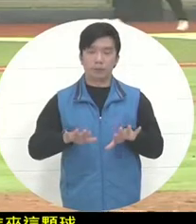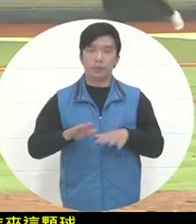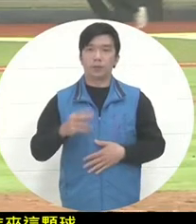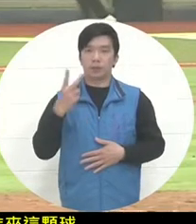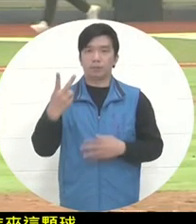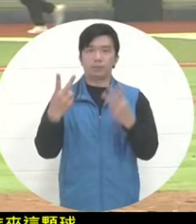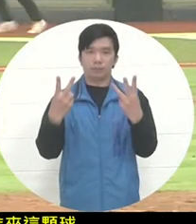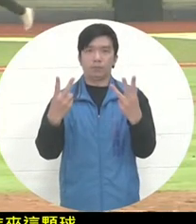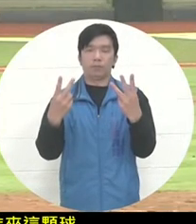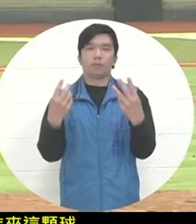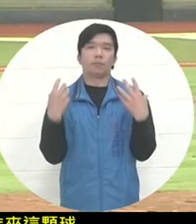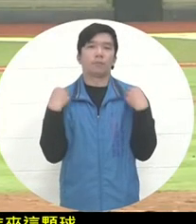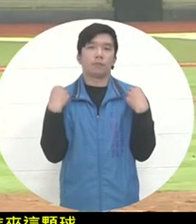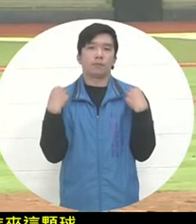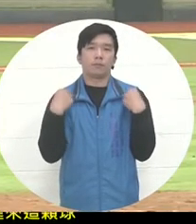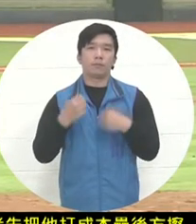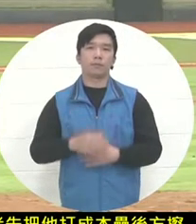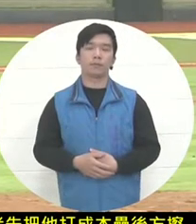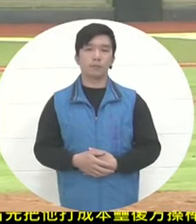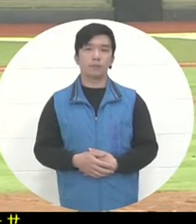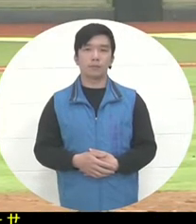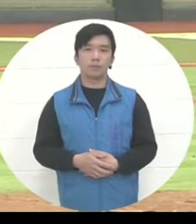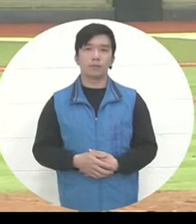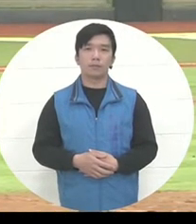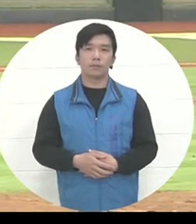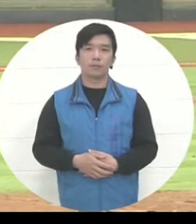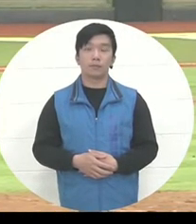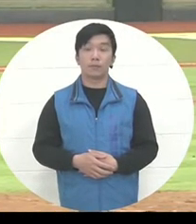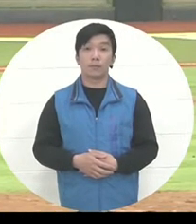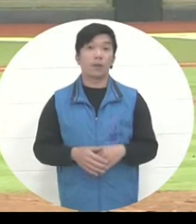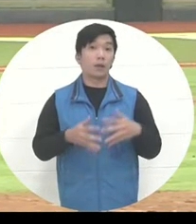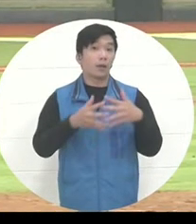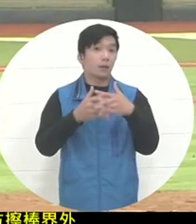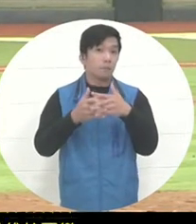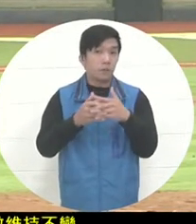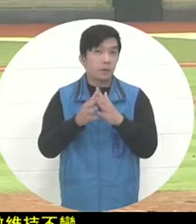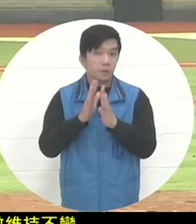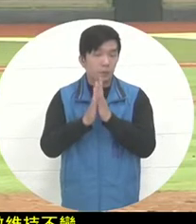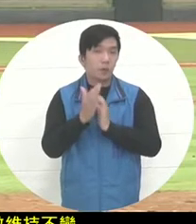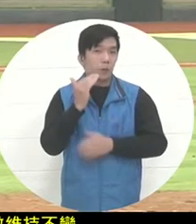remains unchanged , but in this inning , as long as the American team catches the third out,